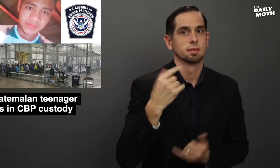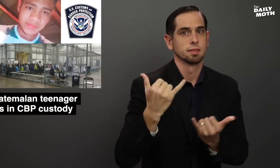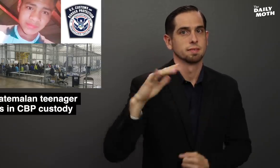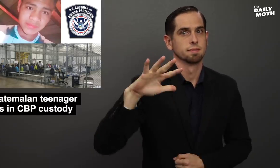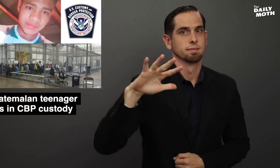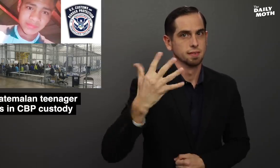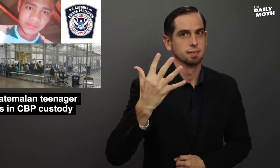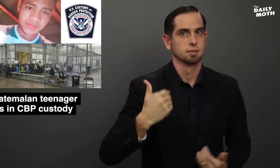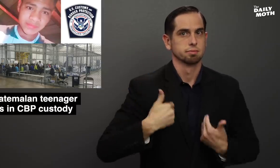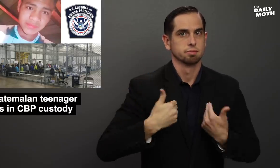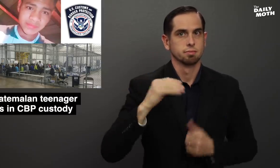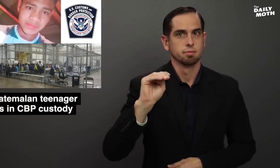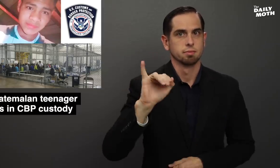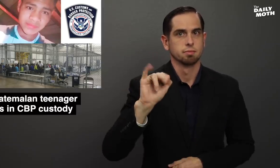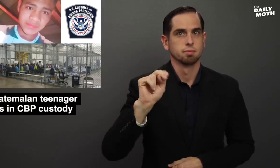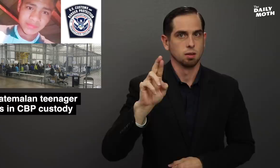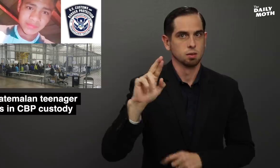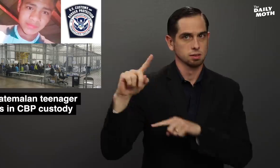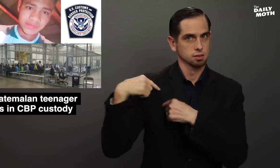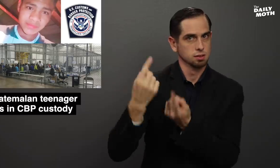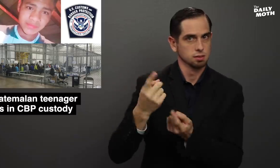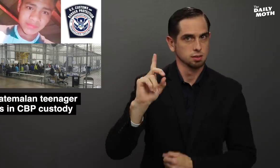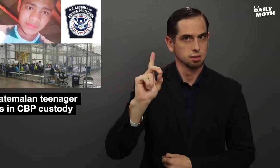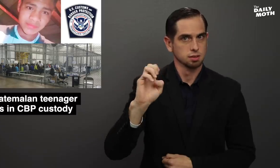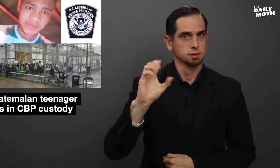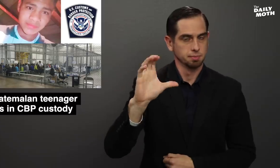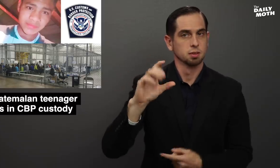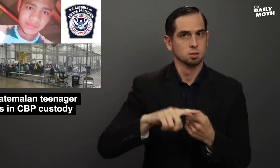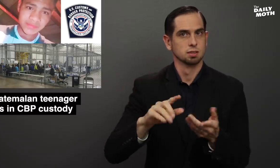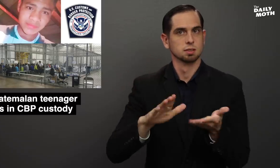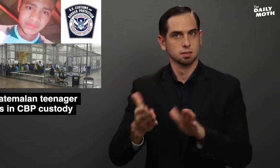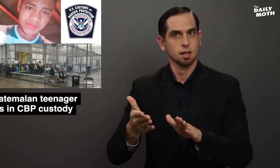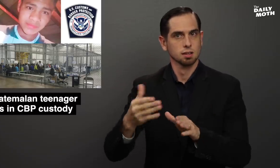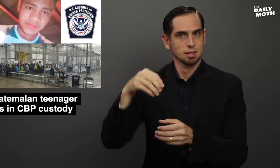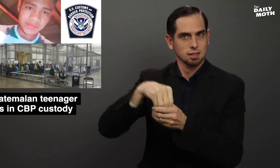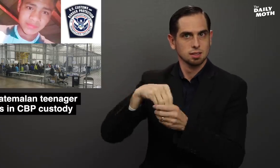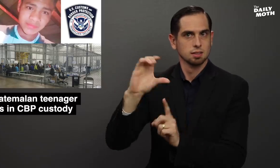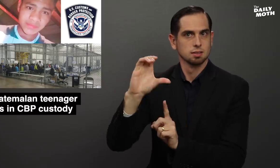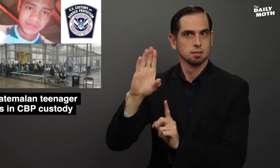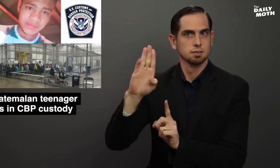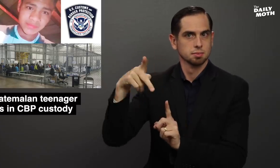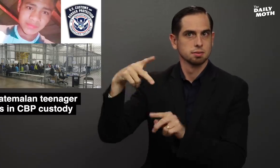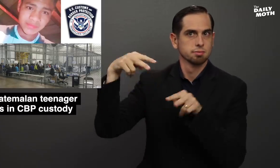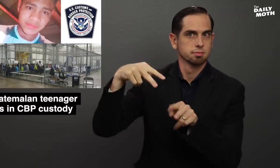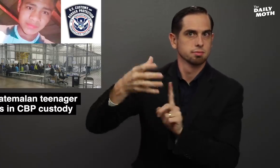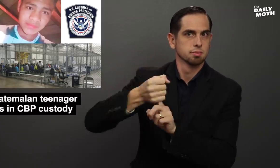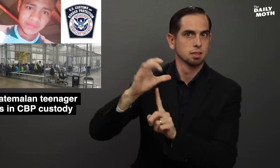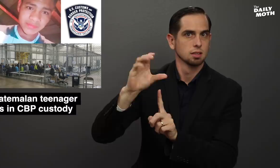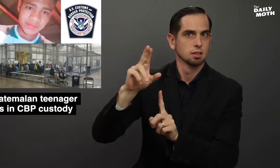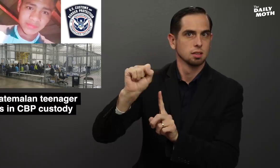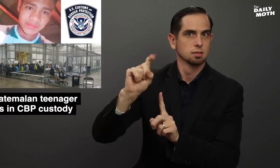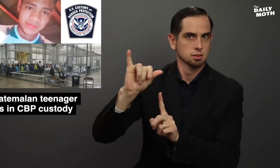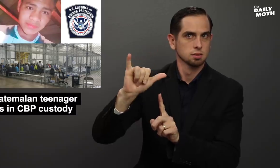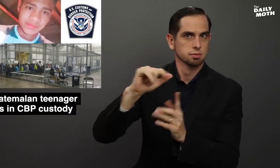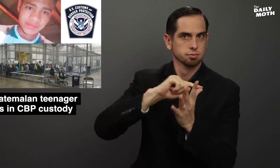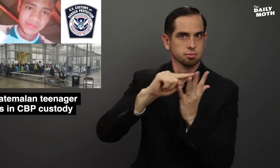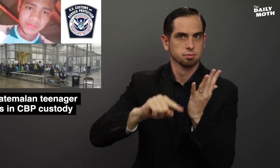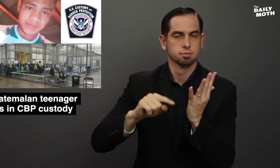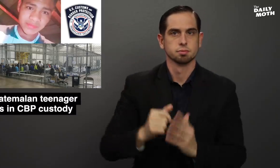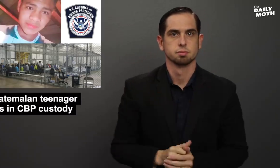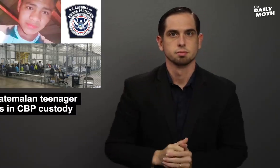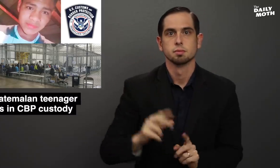He is the fifth minor since December to die in CBP custody.